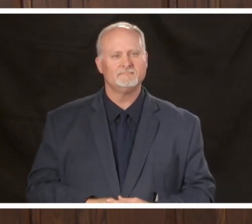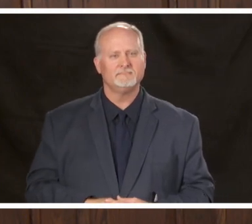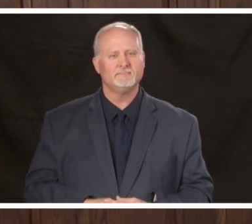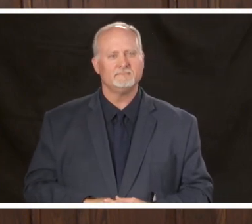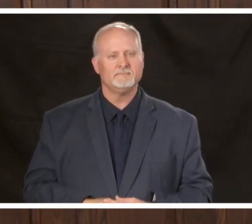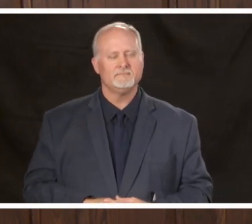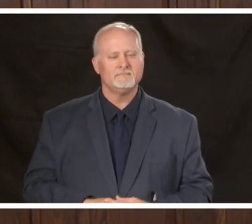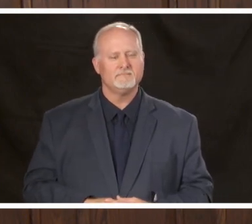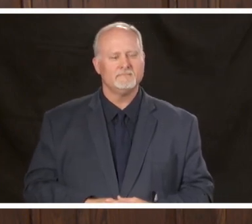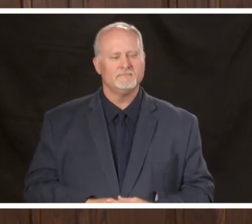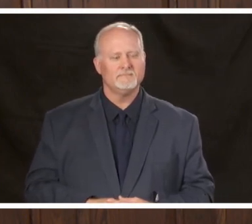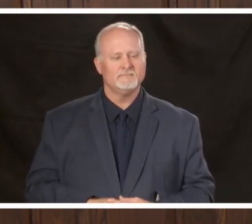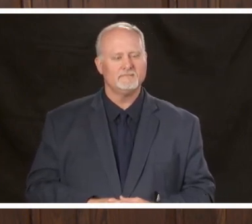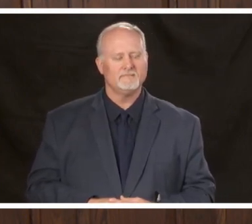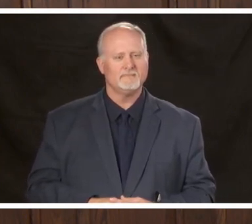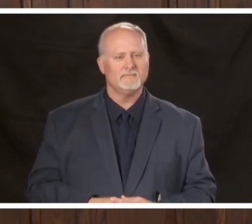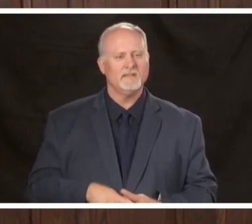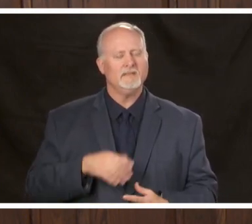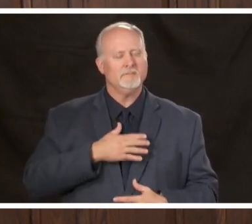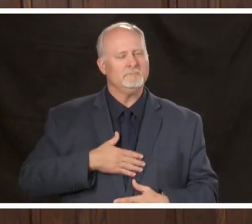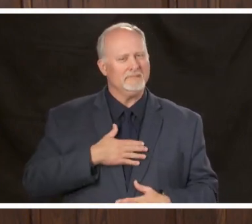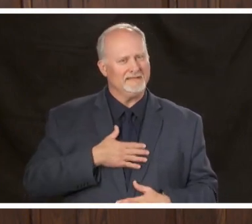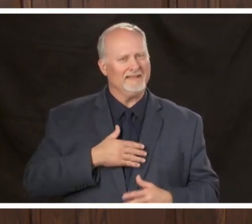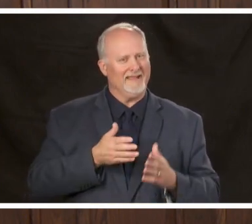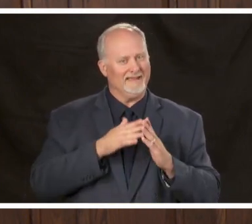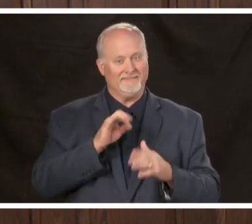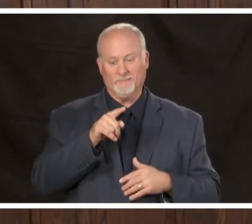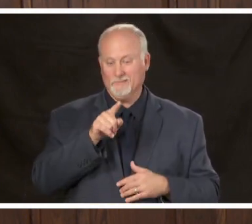has been unmuted again we please ask that if you do not have a question